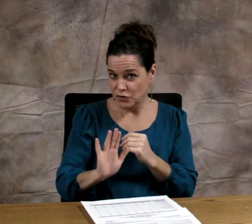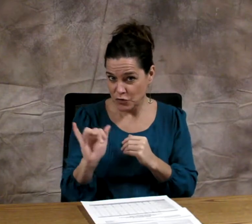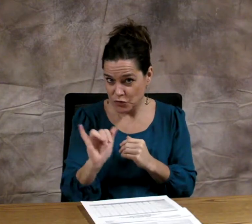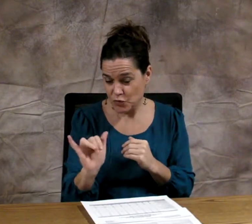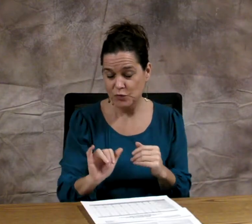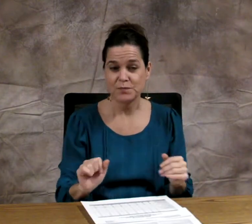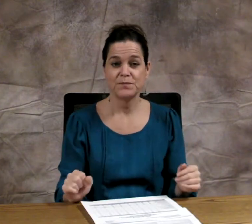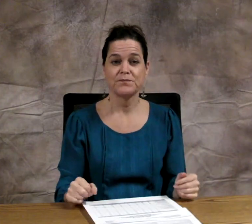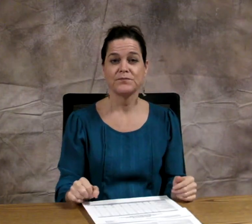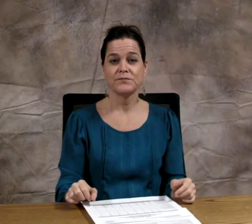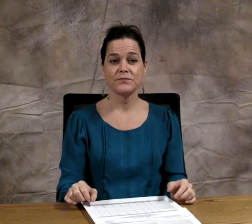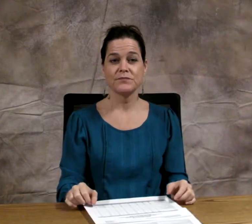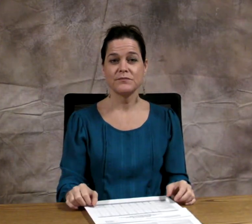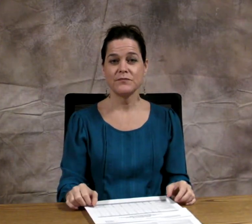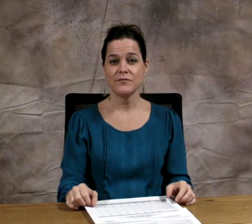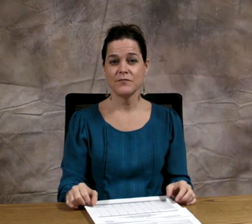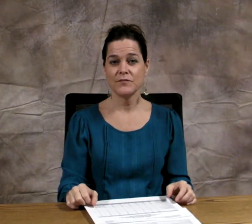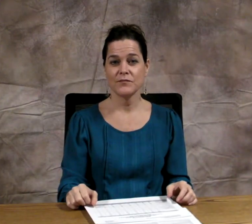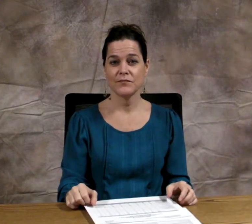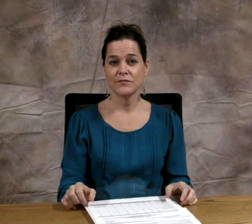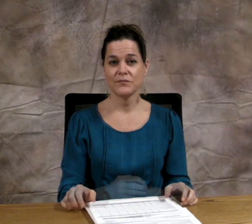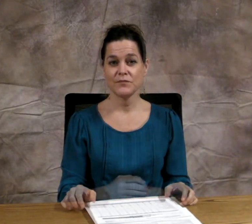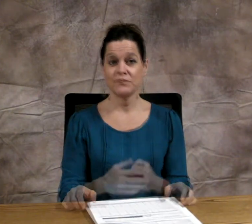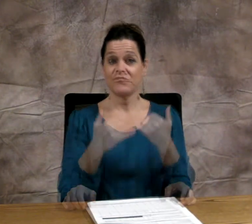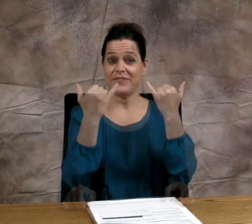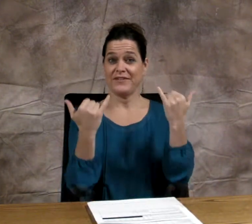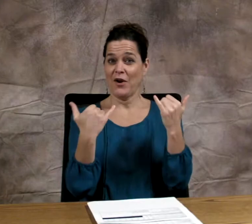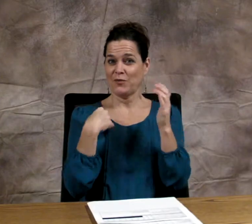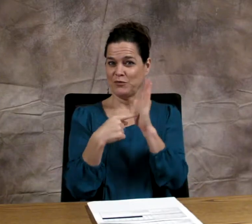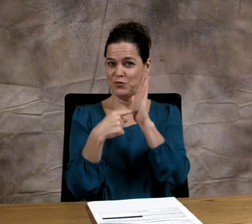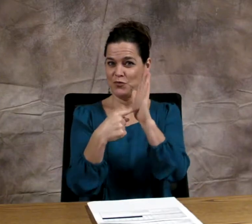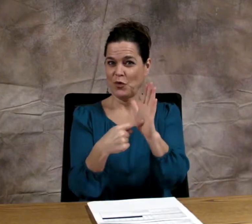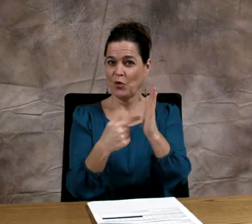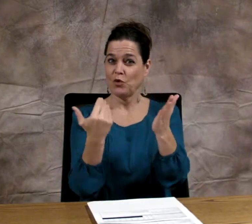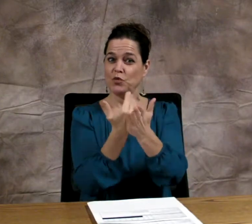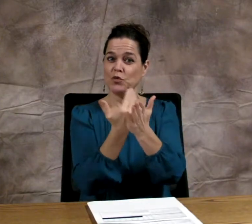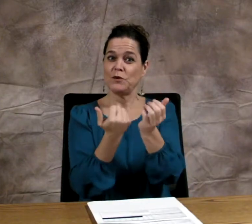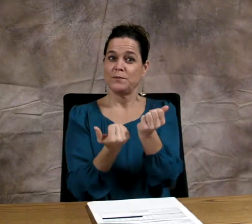State Screened Interpreters as well.